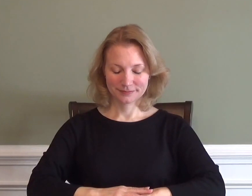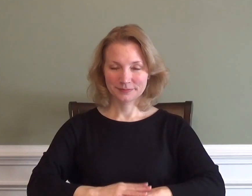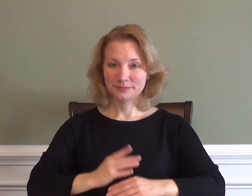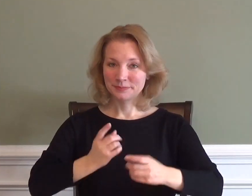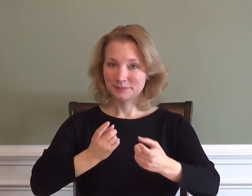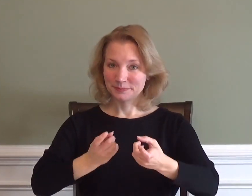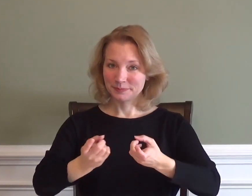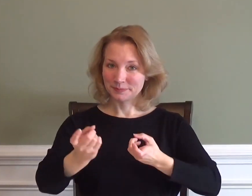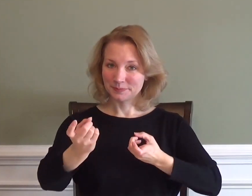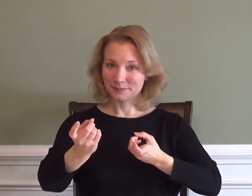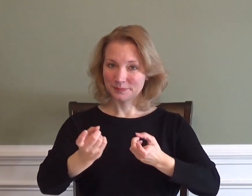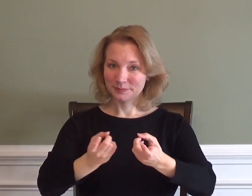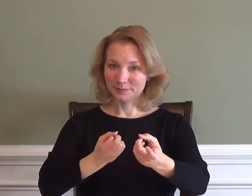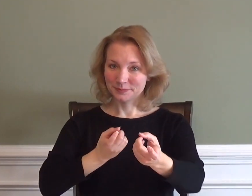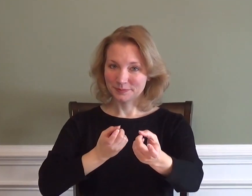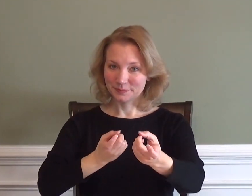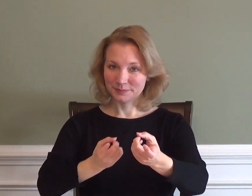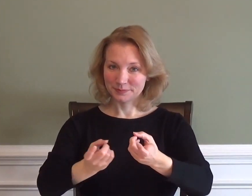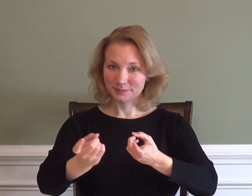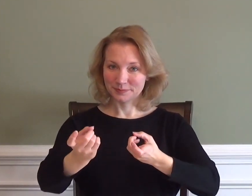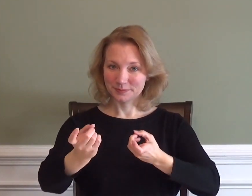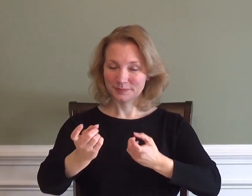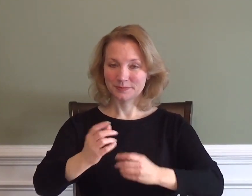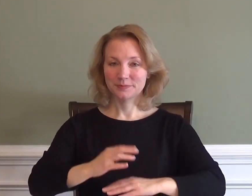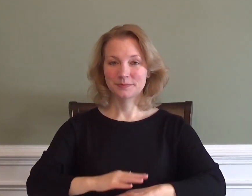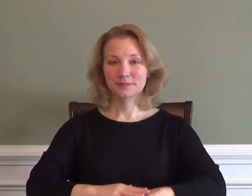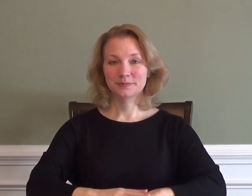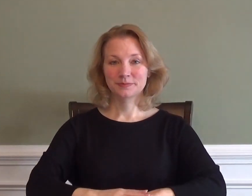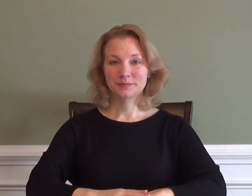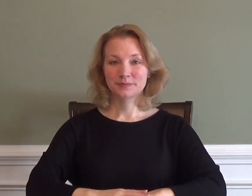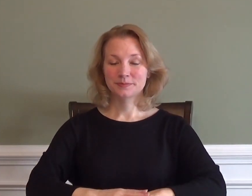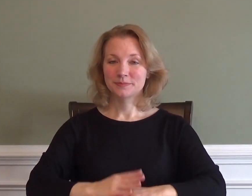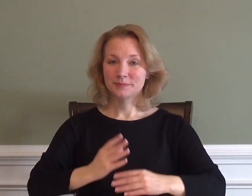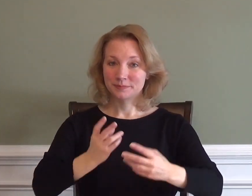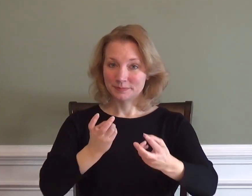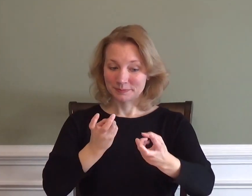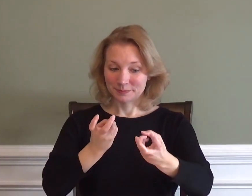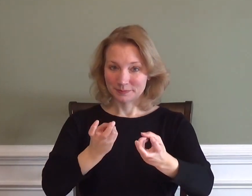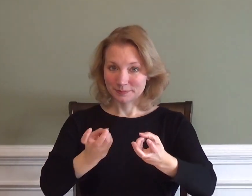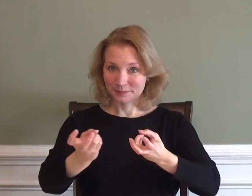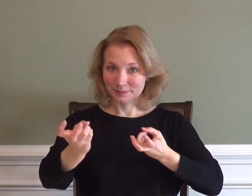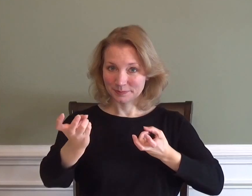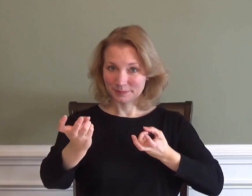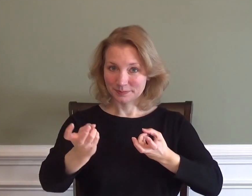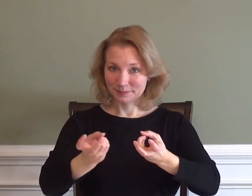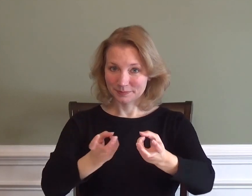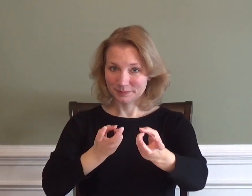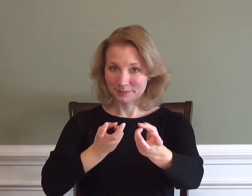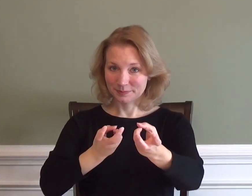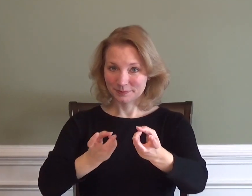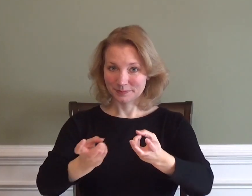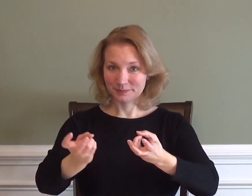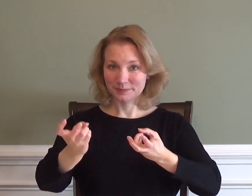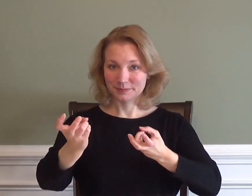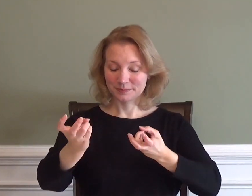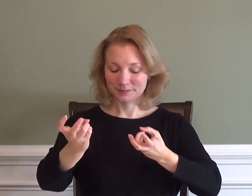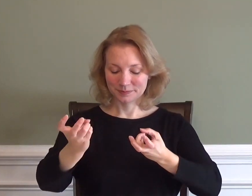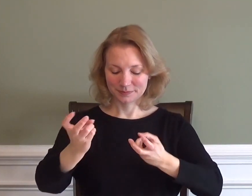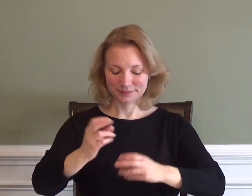ICE SKATE ROLLER SKATE